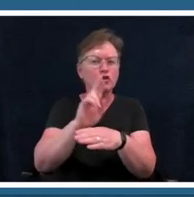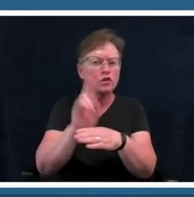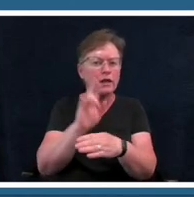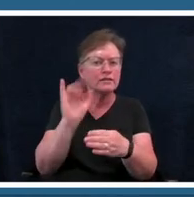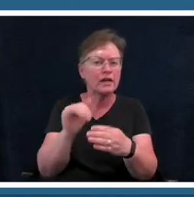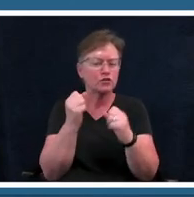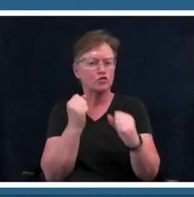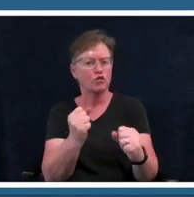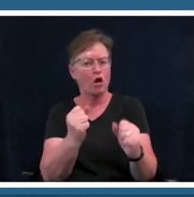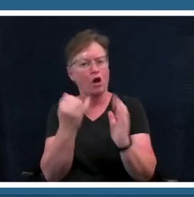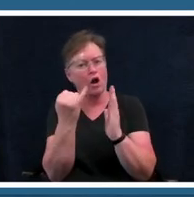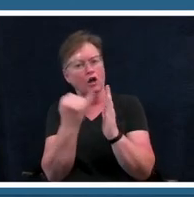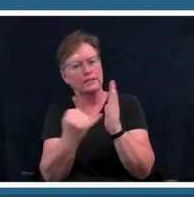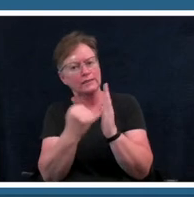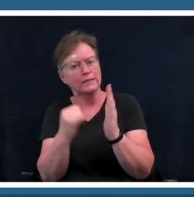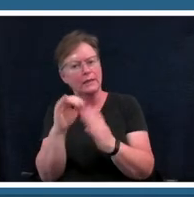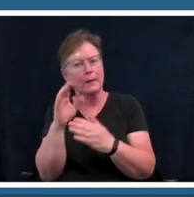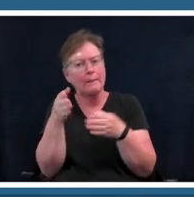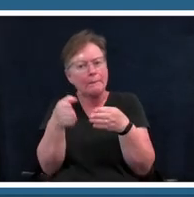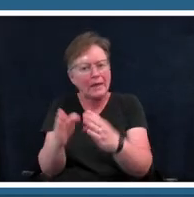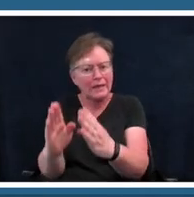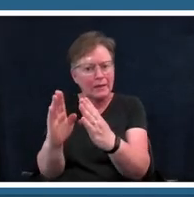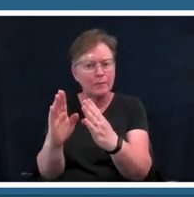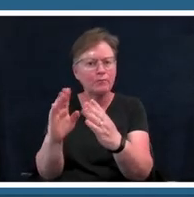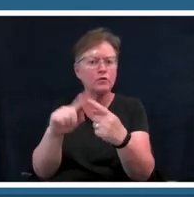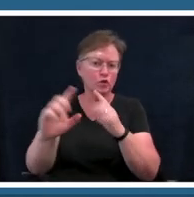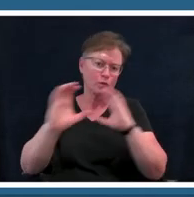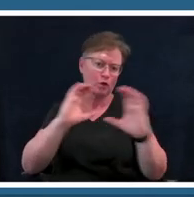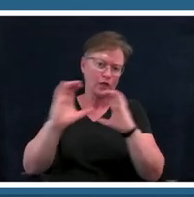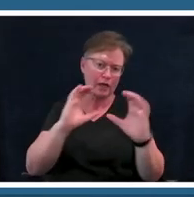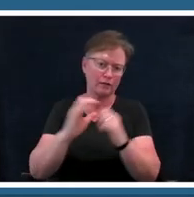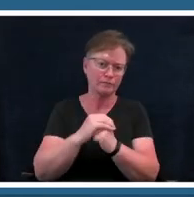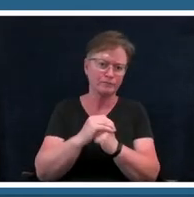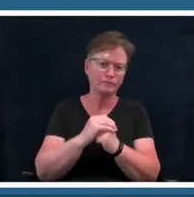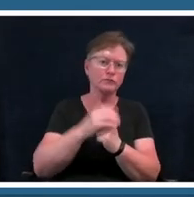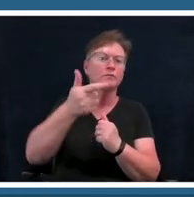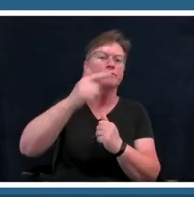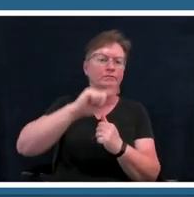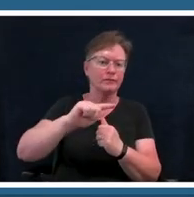connect with others so let's move to the next slide